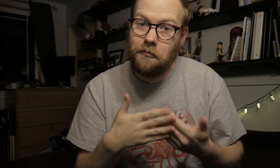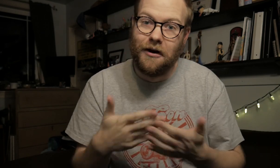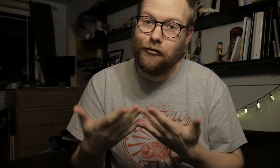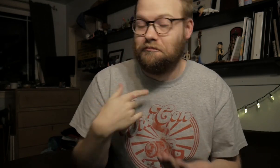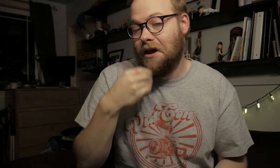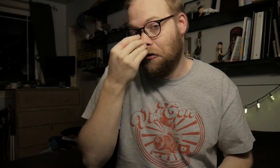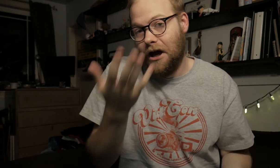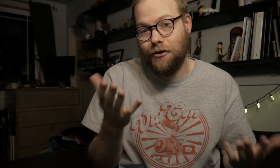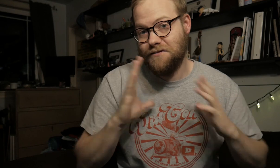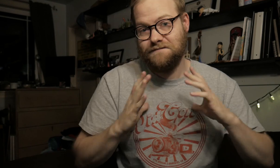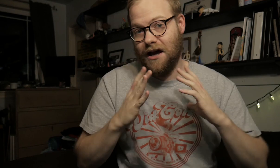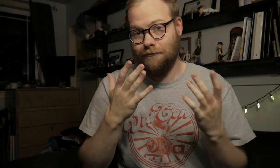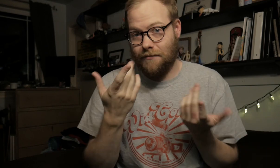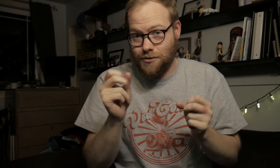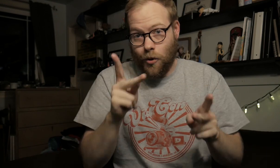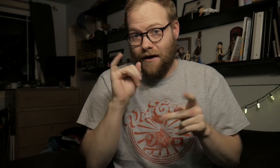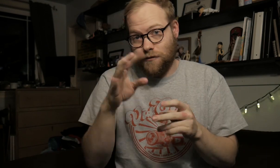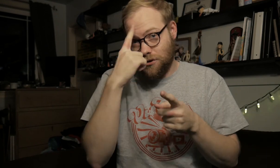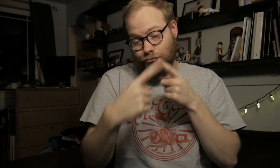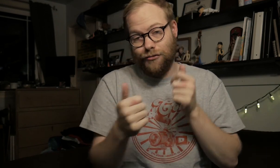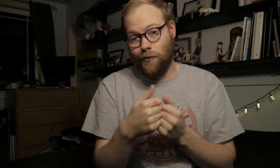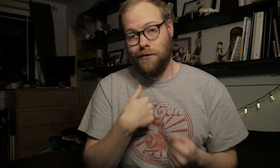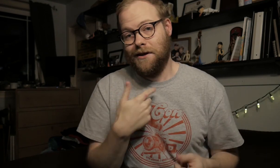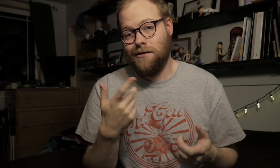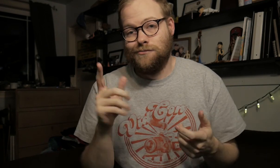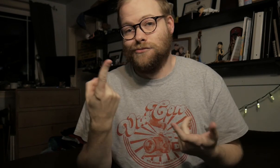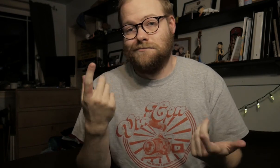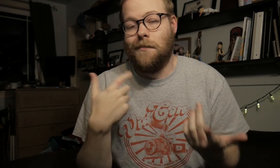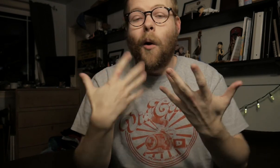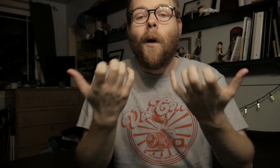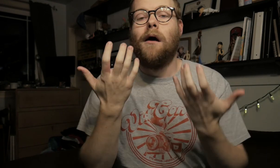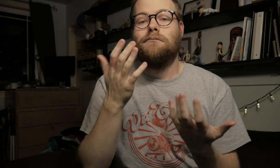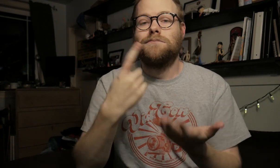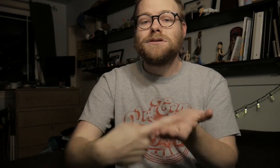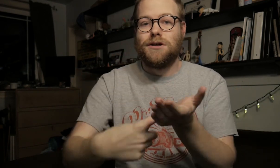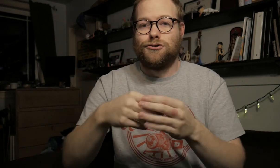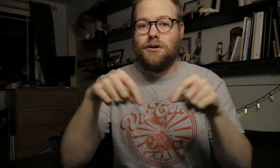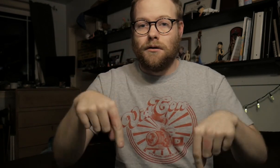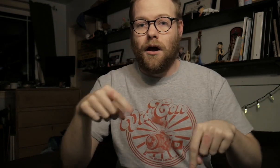Whatever, I don't care, it's fine. It's okay if you disagree with me, just--I want a discussion in the comments,